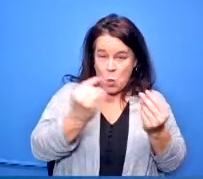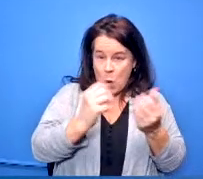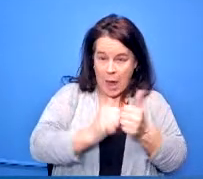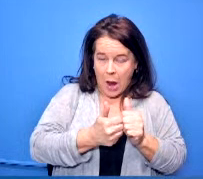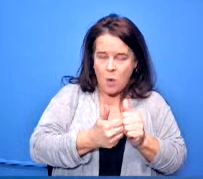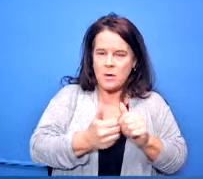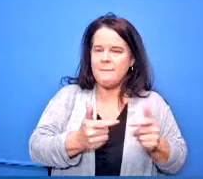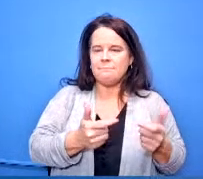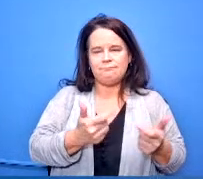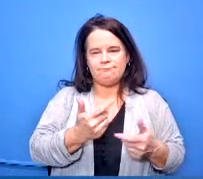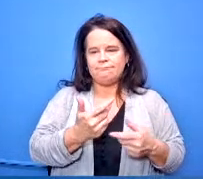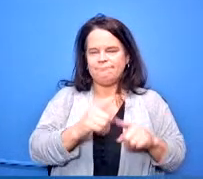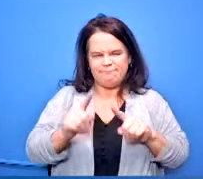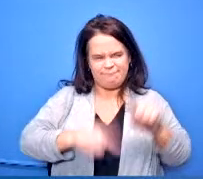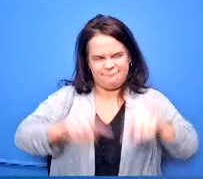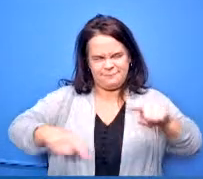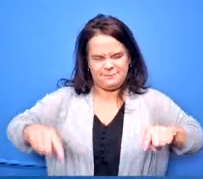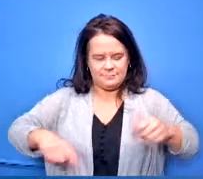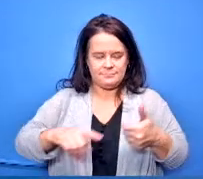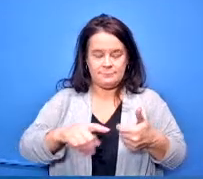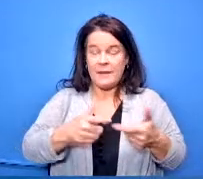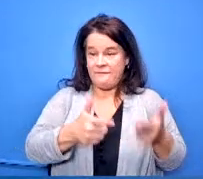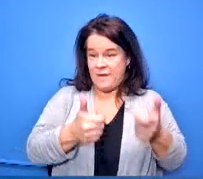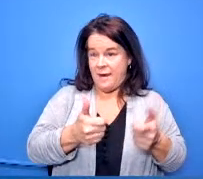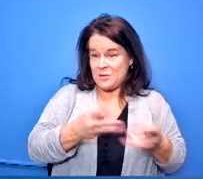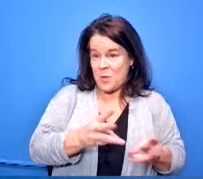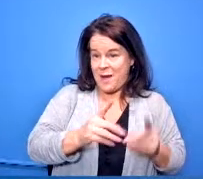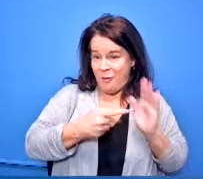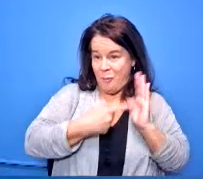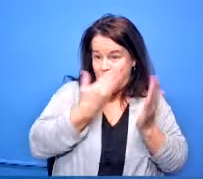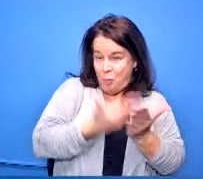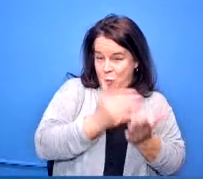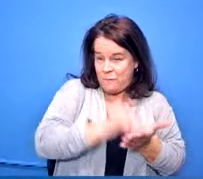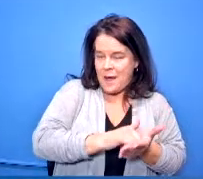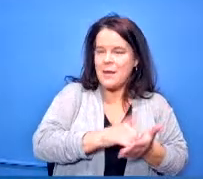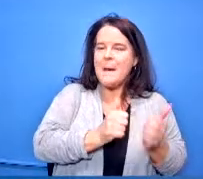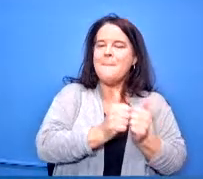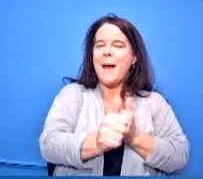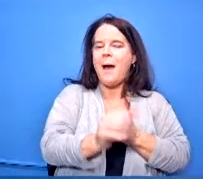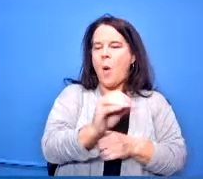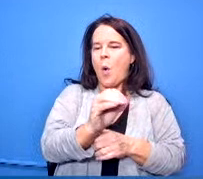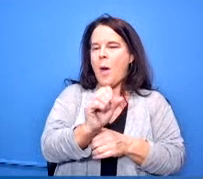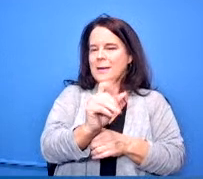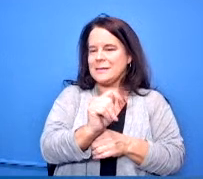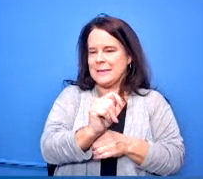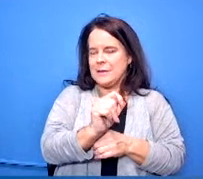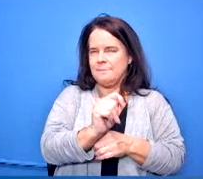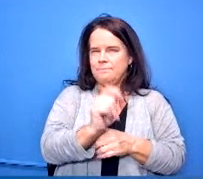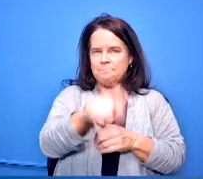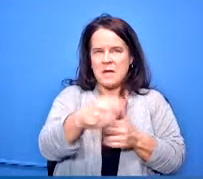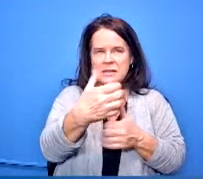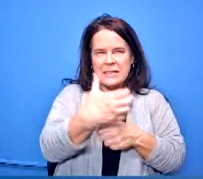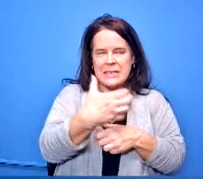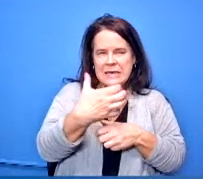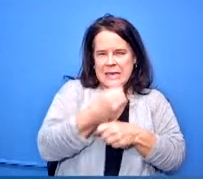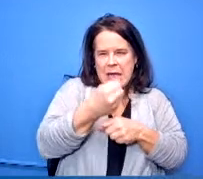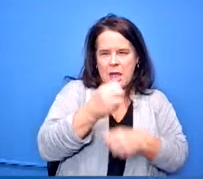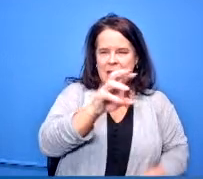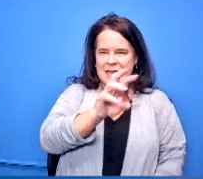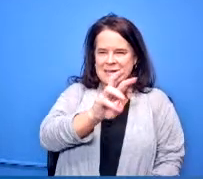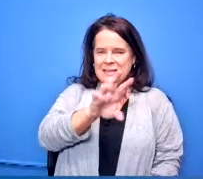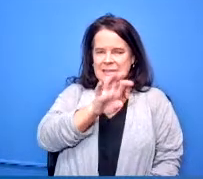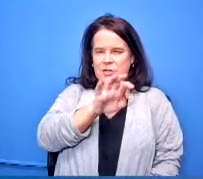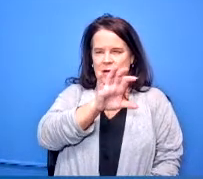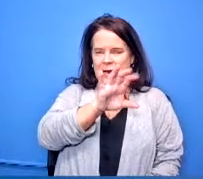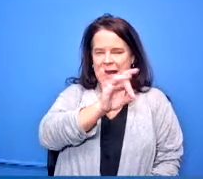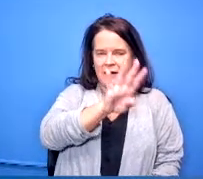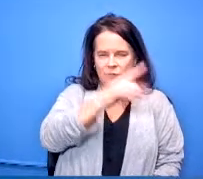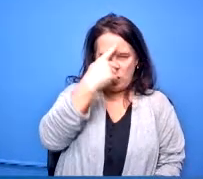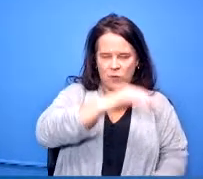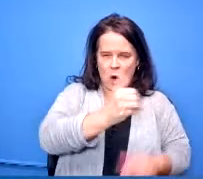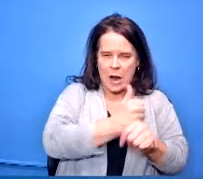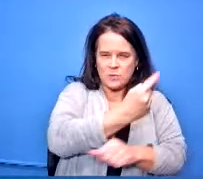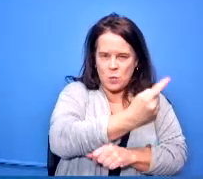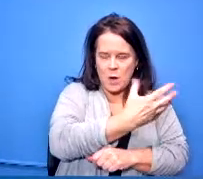is just to pass the ohio state tests and earn a score of 684 on algebra 1 and the ela 2 test and